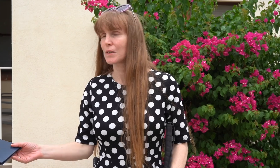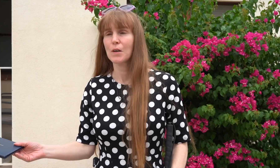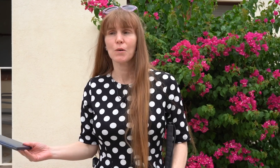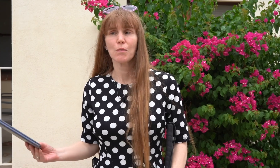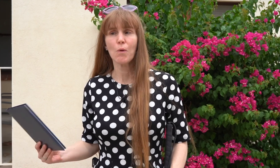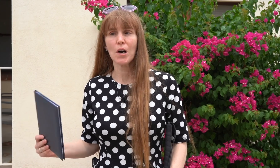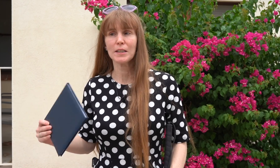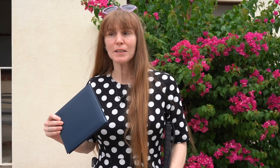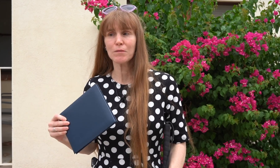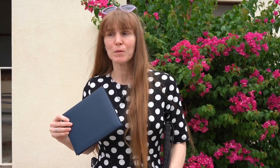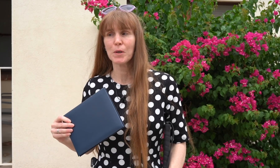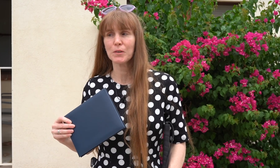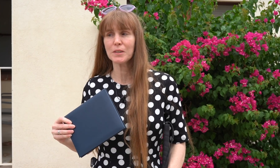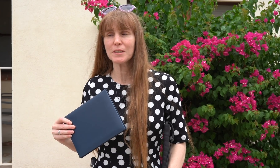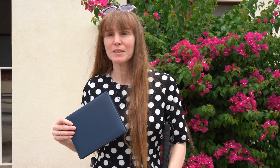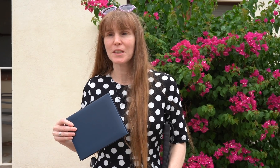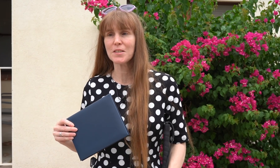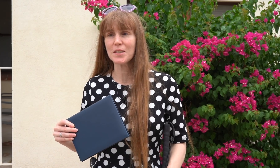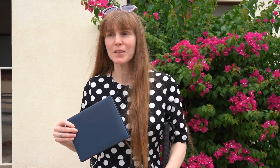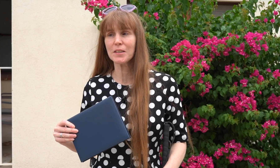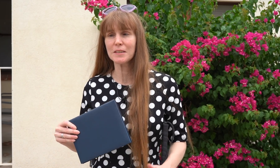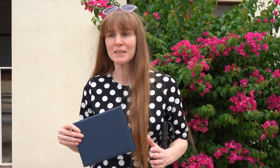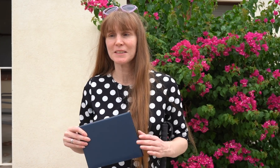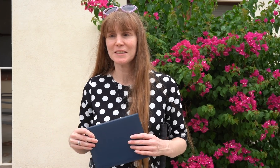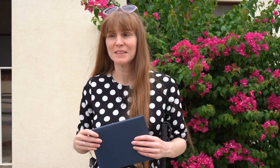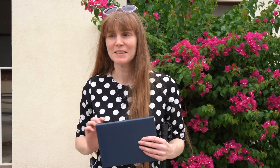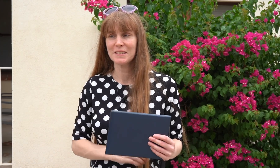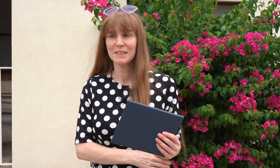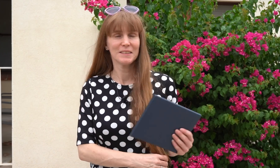JUAN RAMON GARCIA